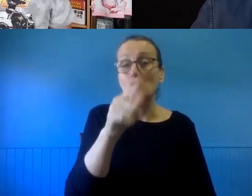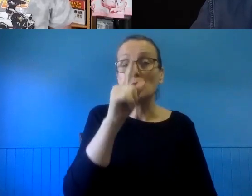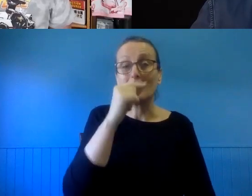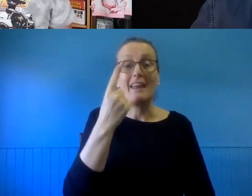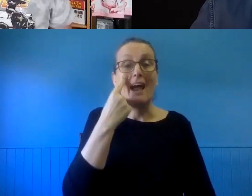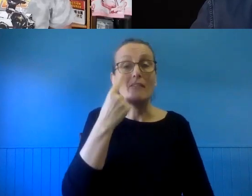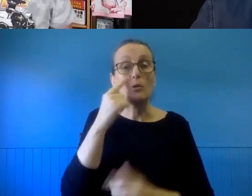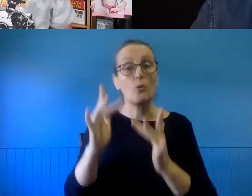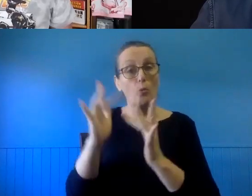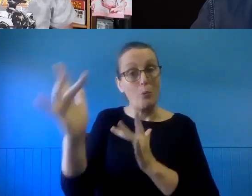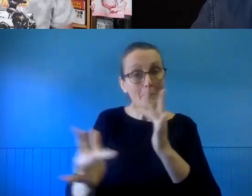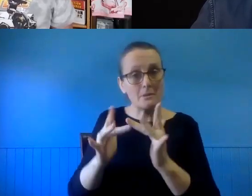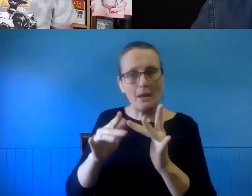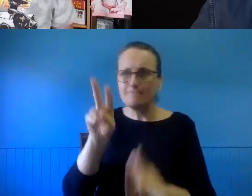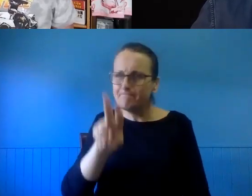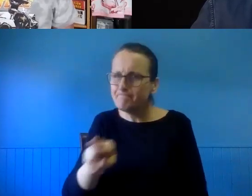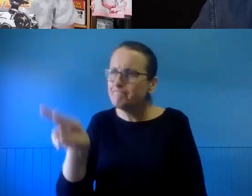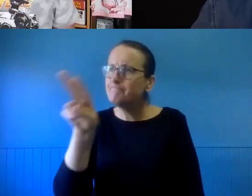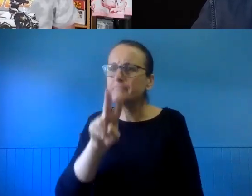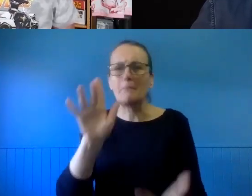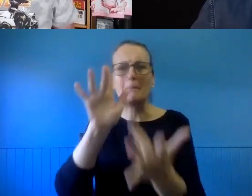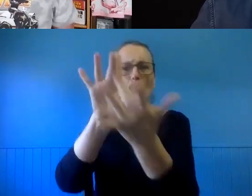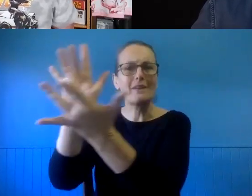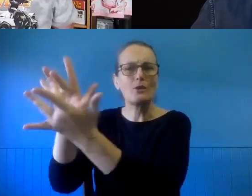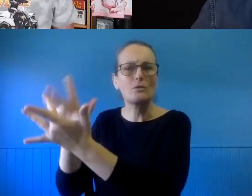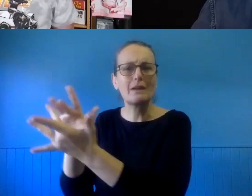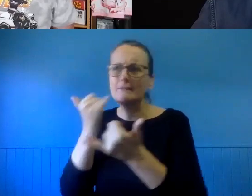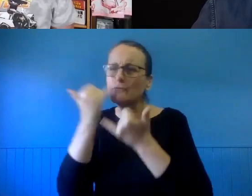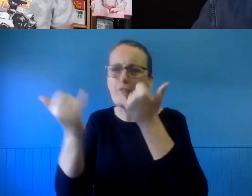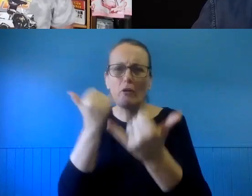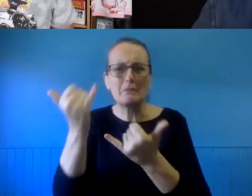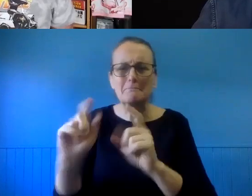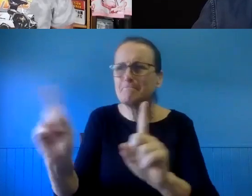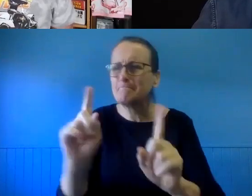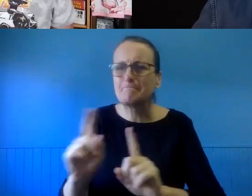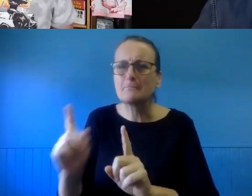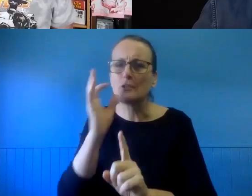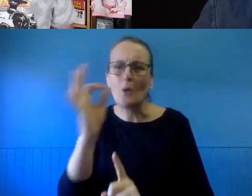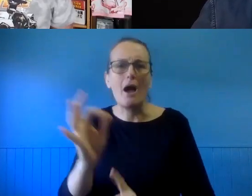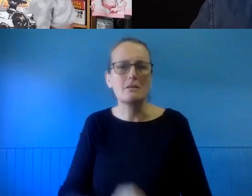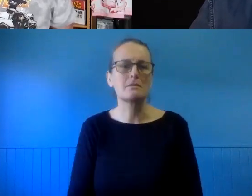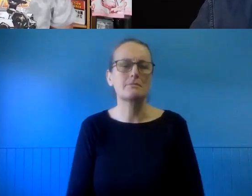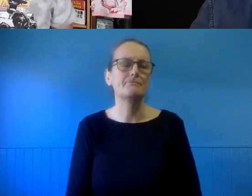the websites and to contact those services to get that - answers as well.